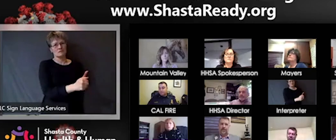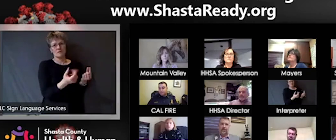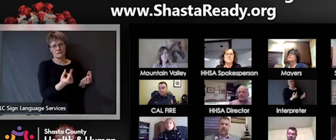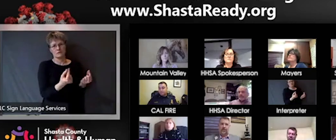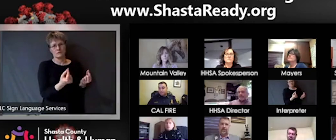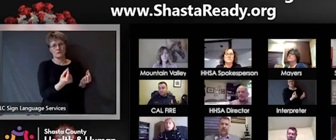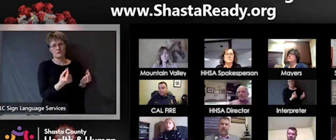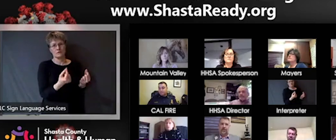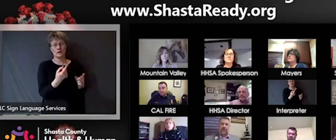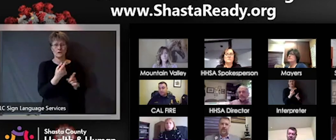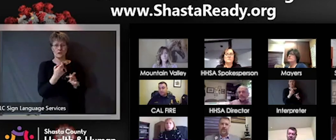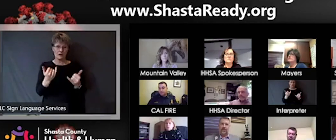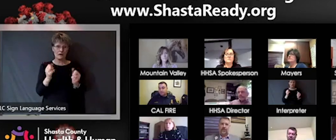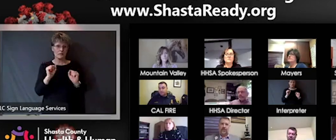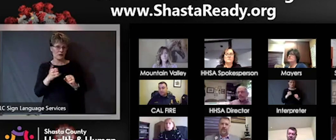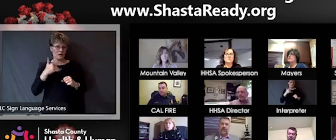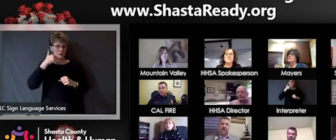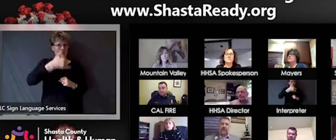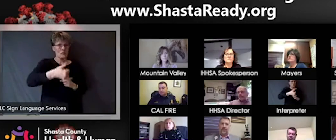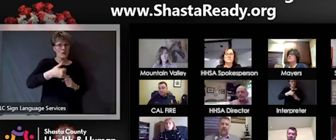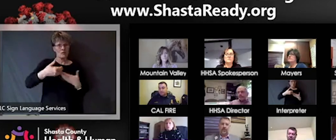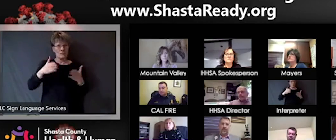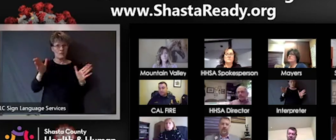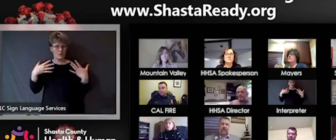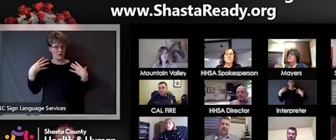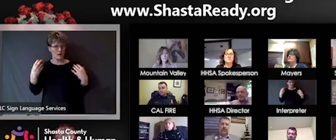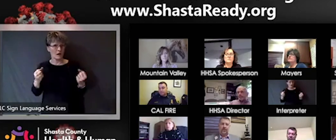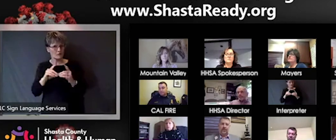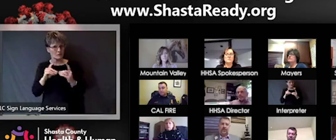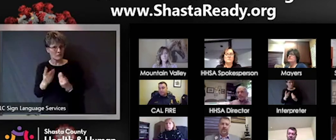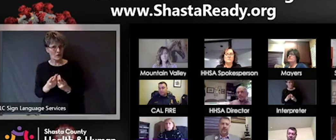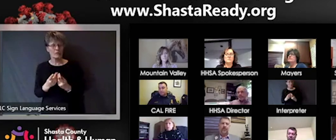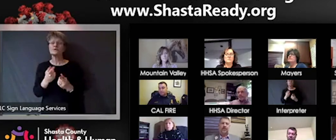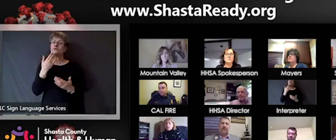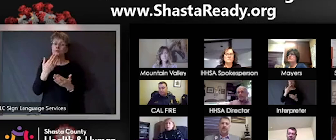County and find out you know if you have questions or going to the CDC website